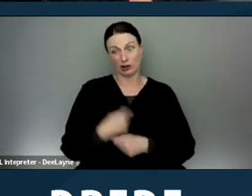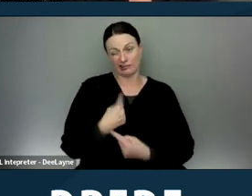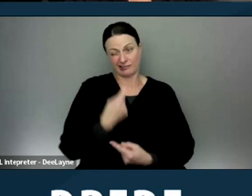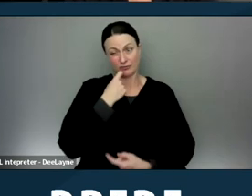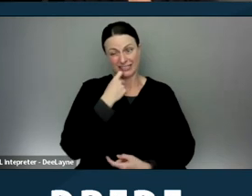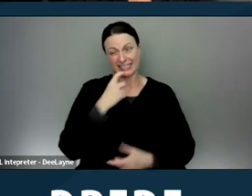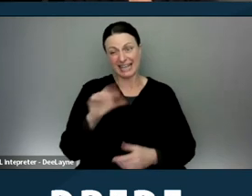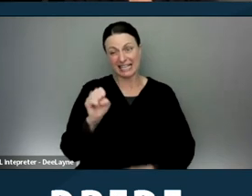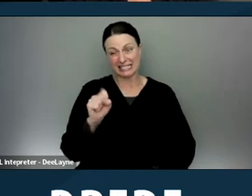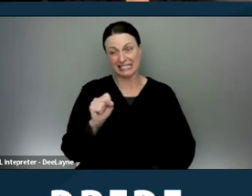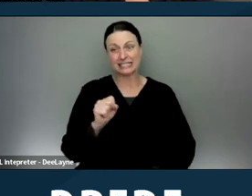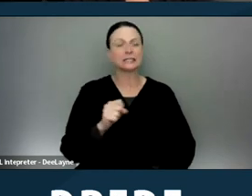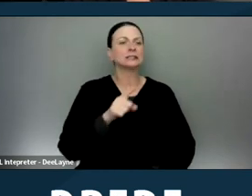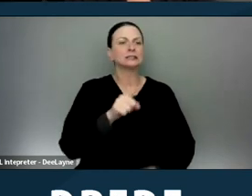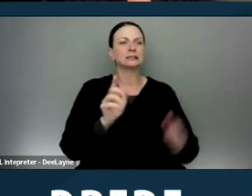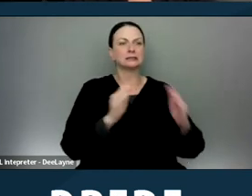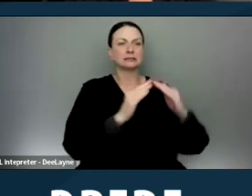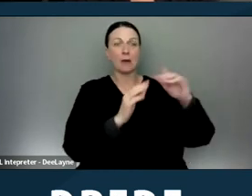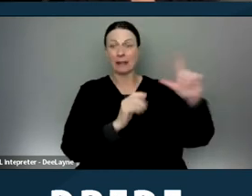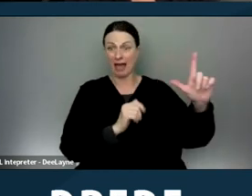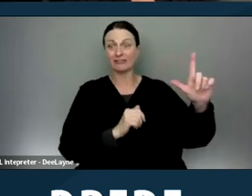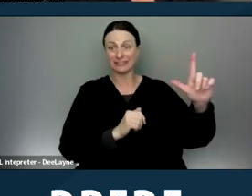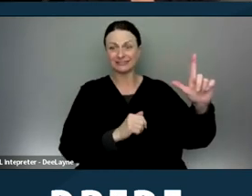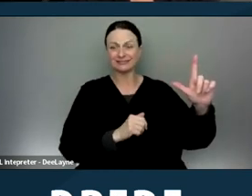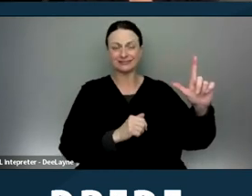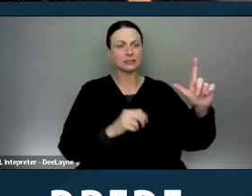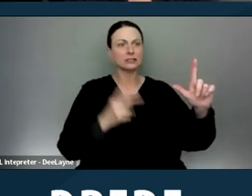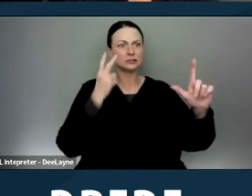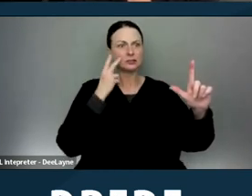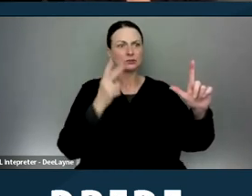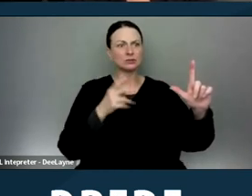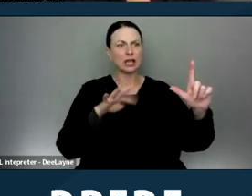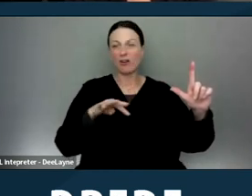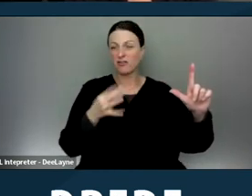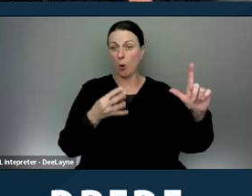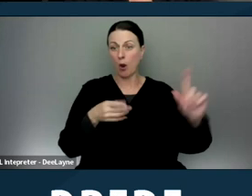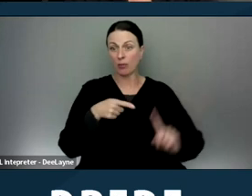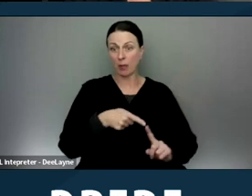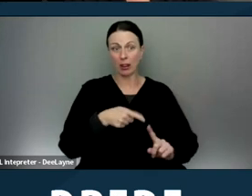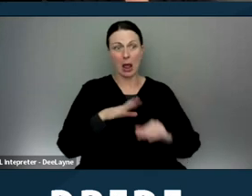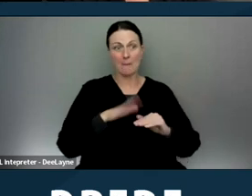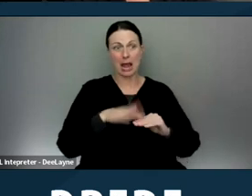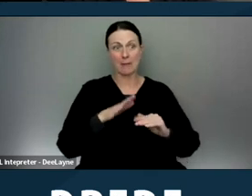In the top left corner you'll see that the fourth bullet under minimum rental requirements